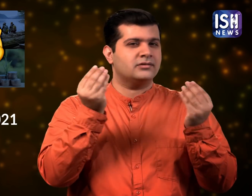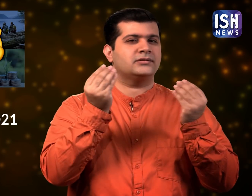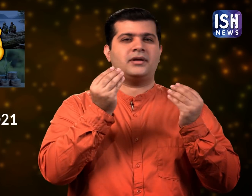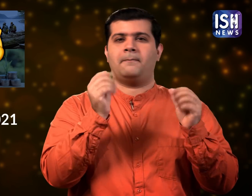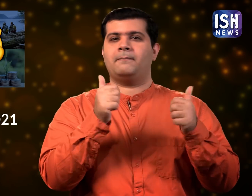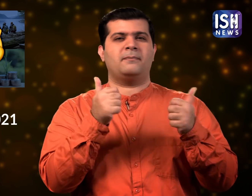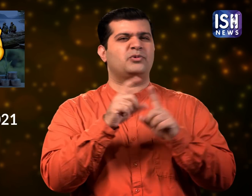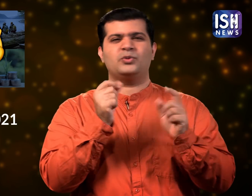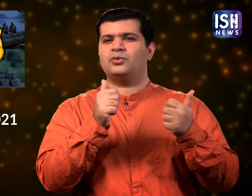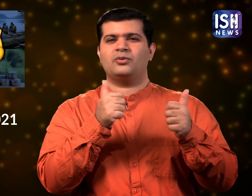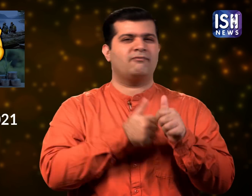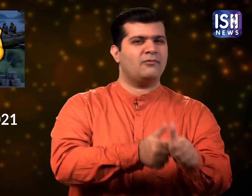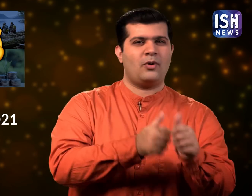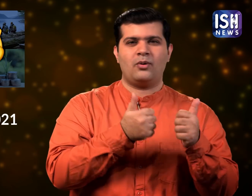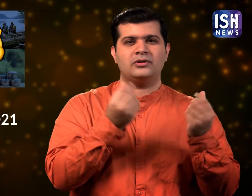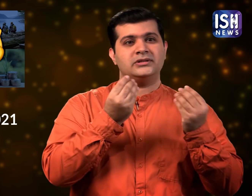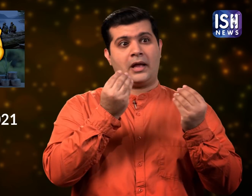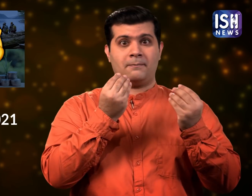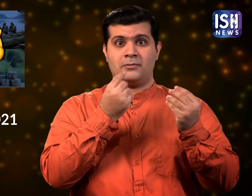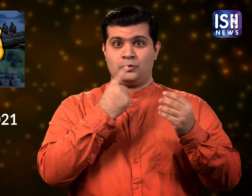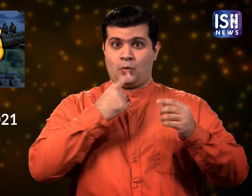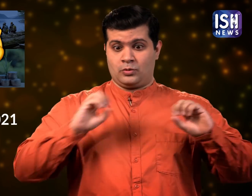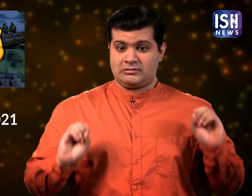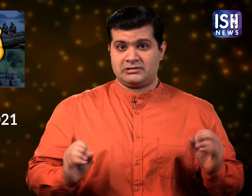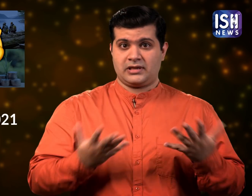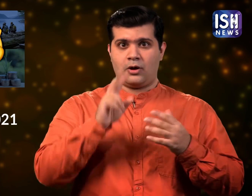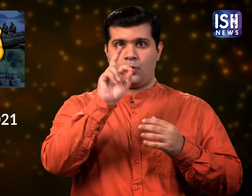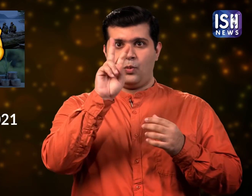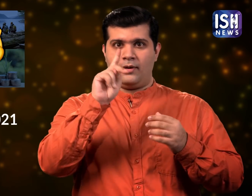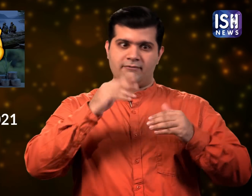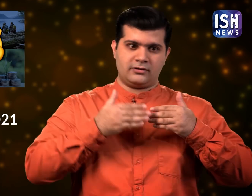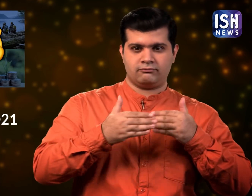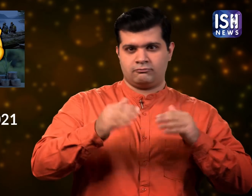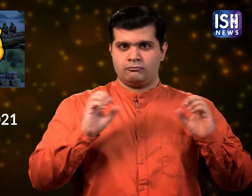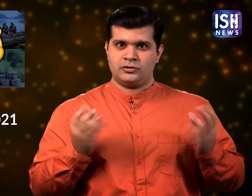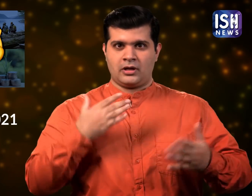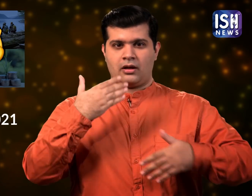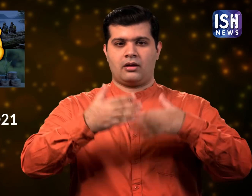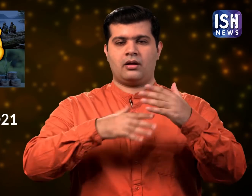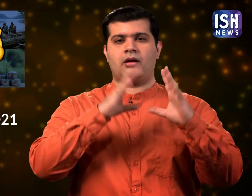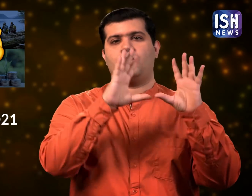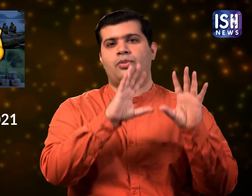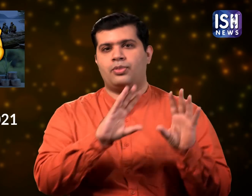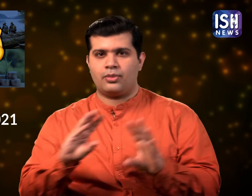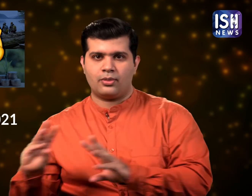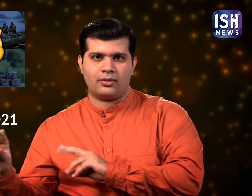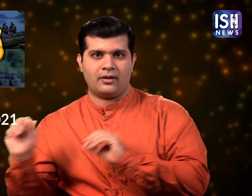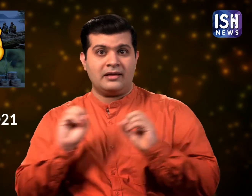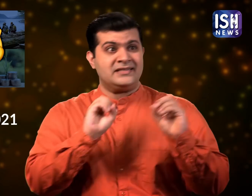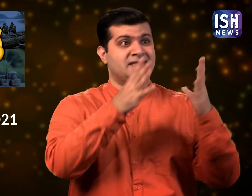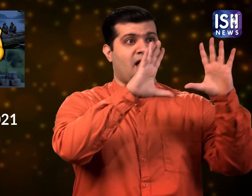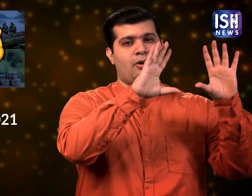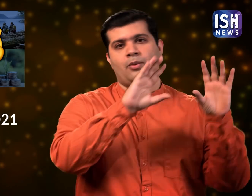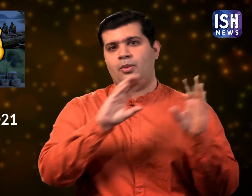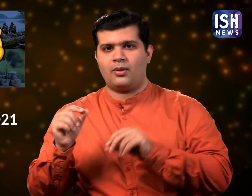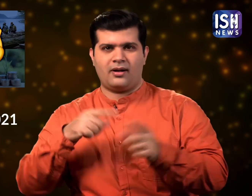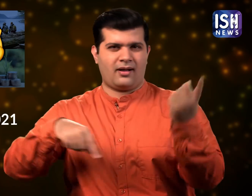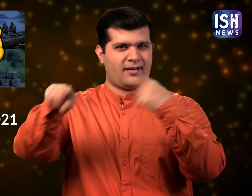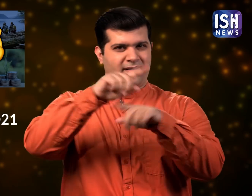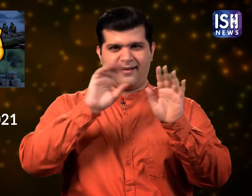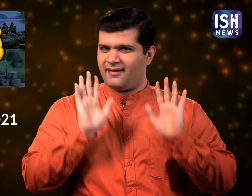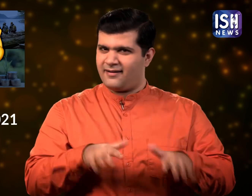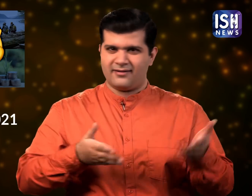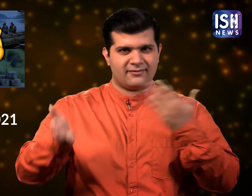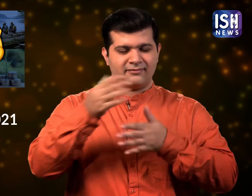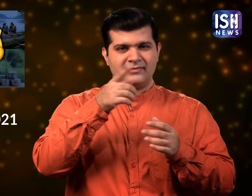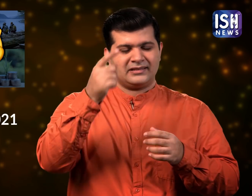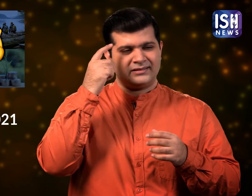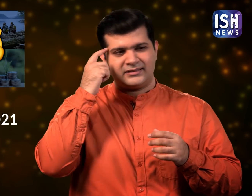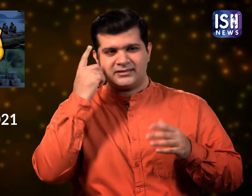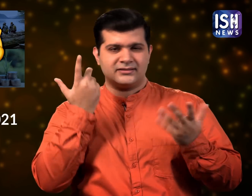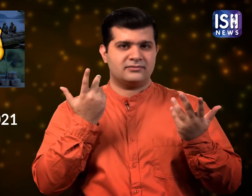Some of us can not follow it, while some of will start following and then slowly it diminishes.